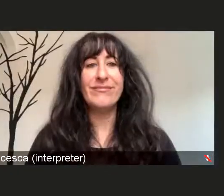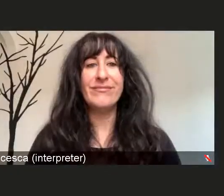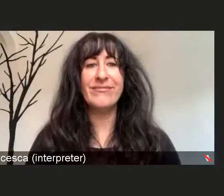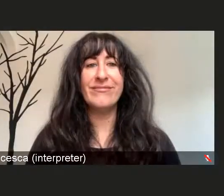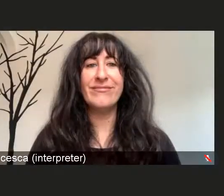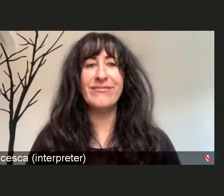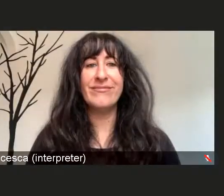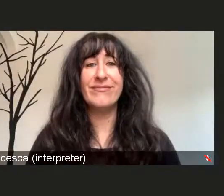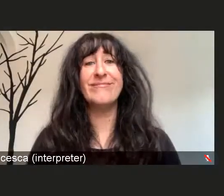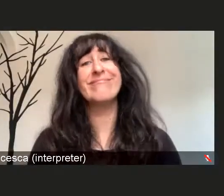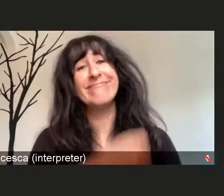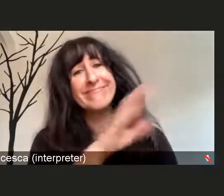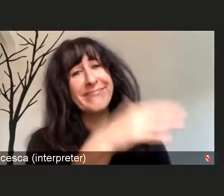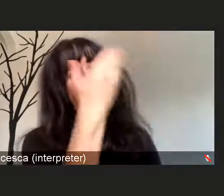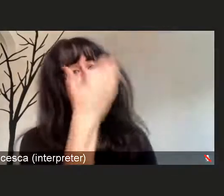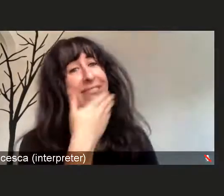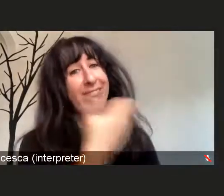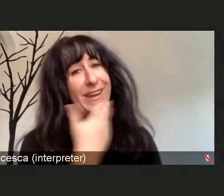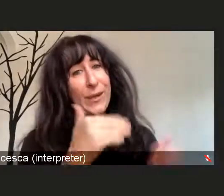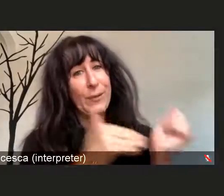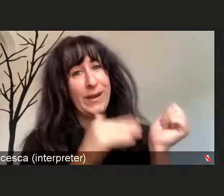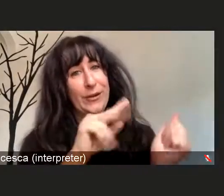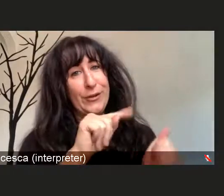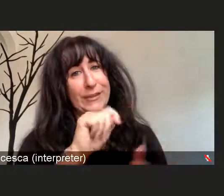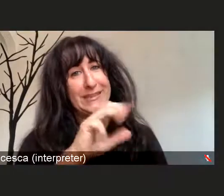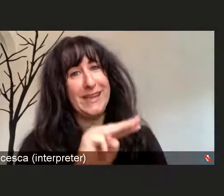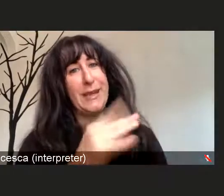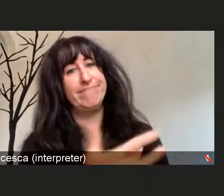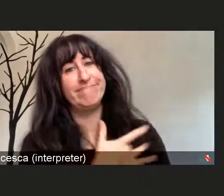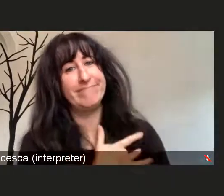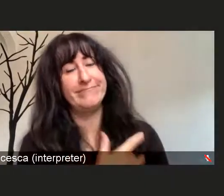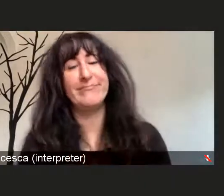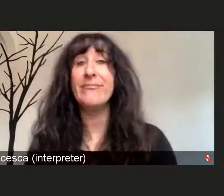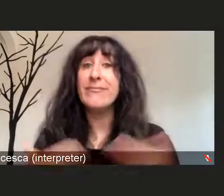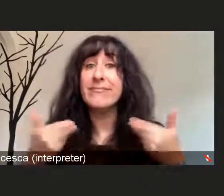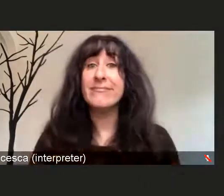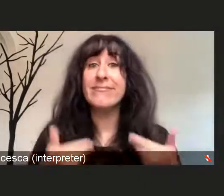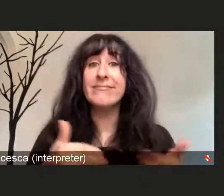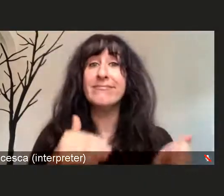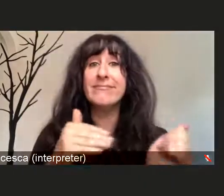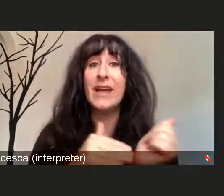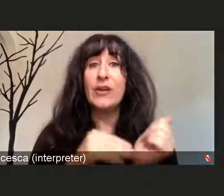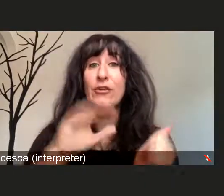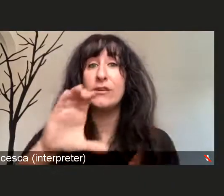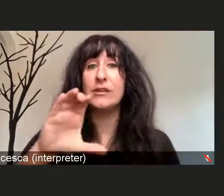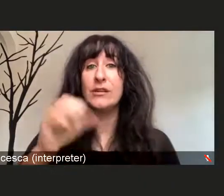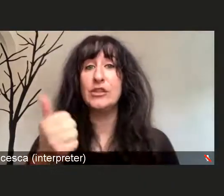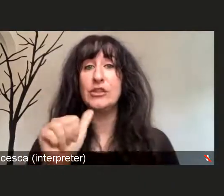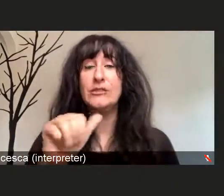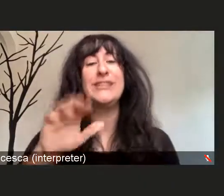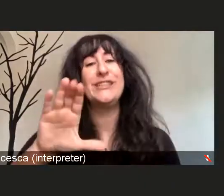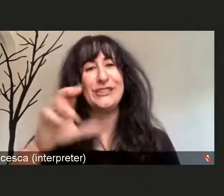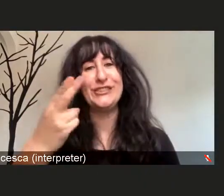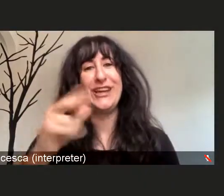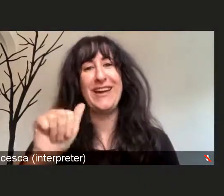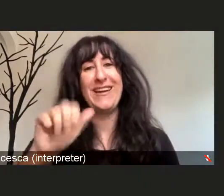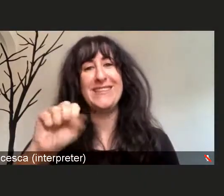Thank you, Dr. Tam, I appreciate that. My name is Bill Chasanov and as Dr. Tam stated, I am an infectious disease physician.